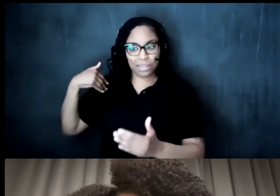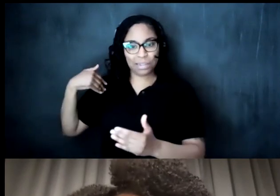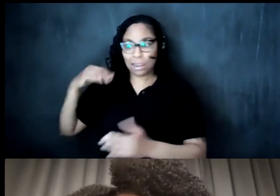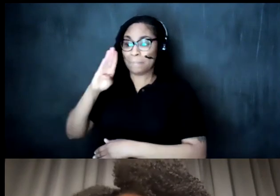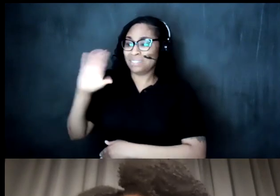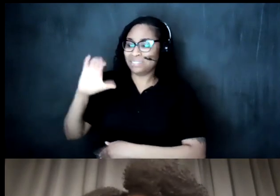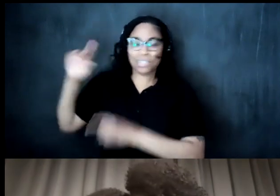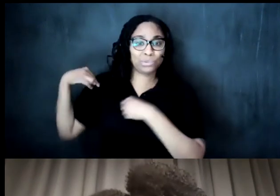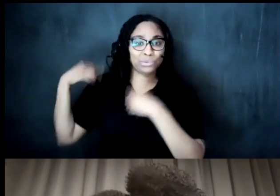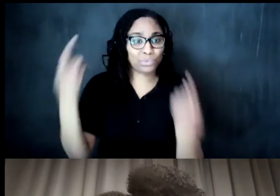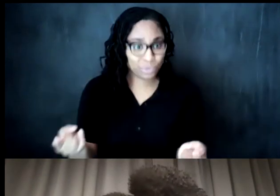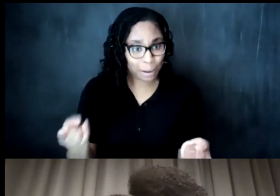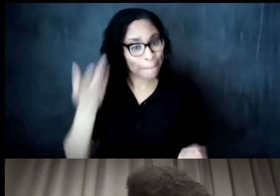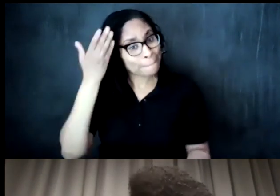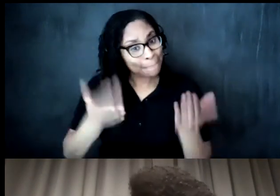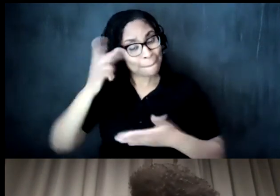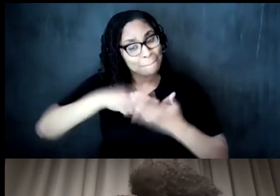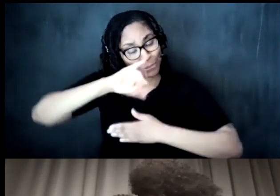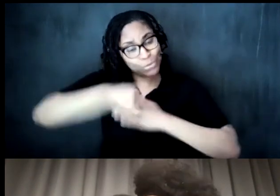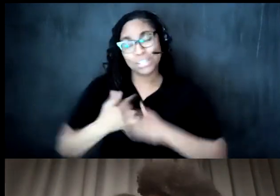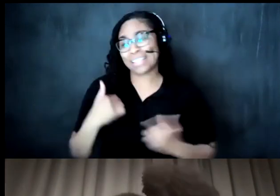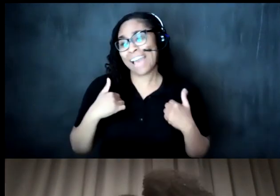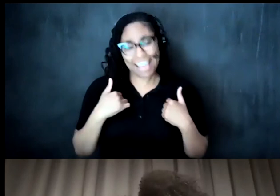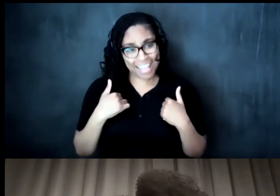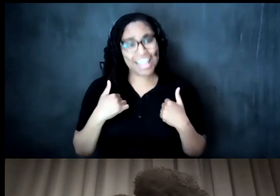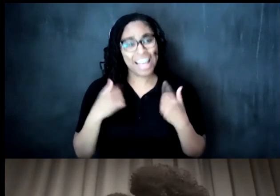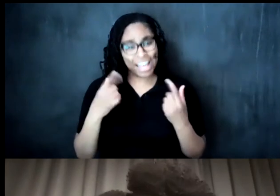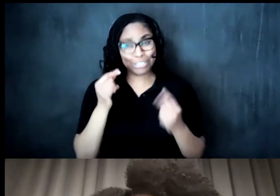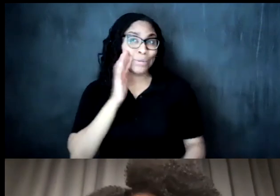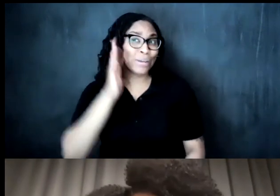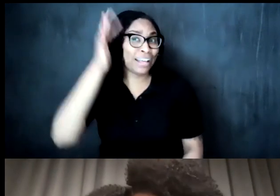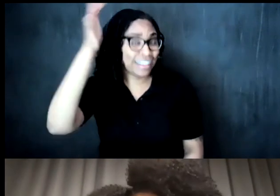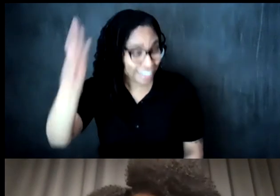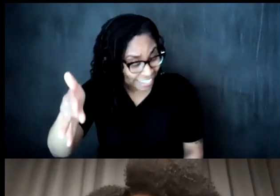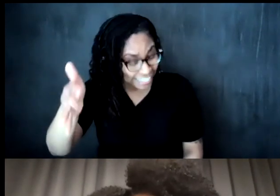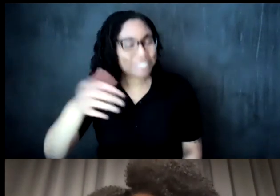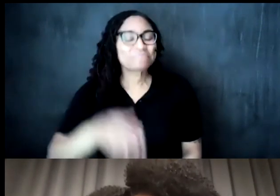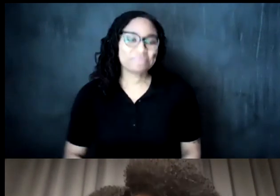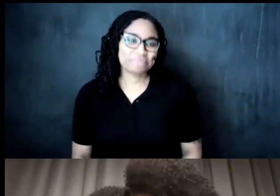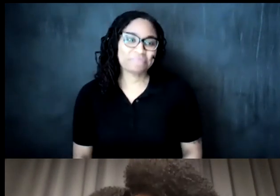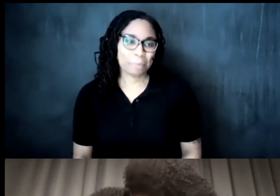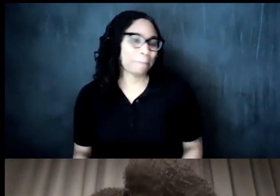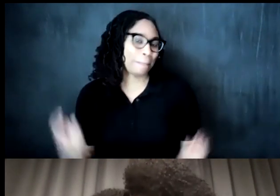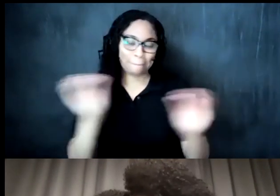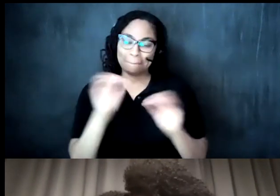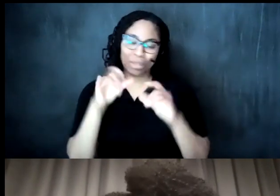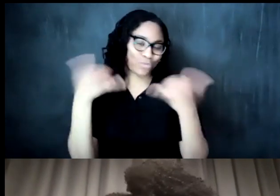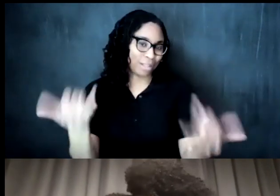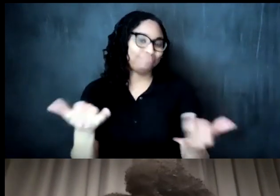maybe that could be a project that i do down the line but it there is none of of record as of yet